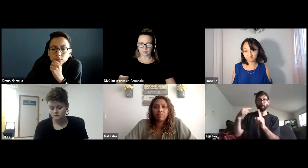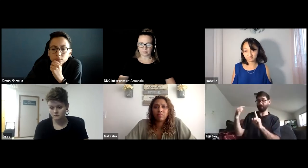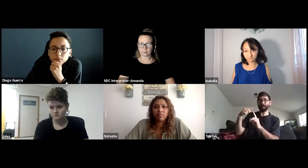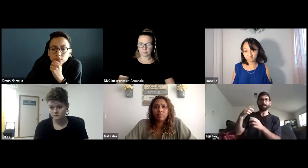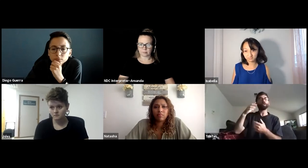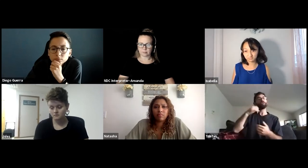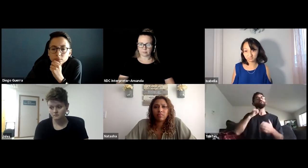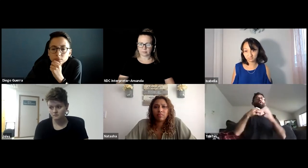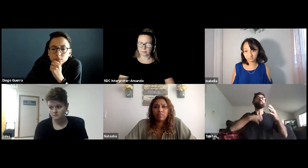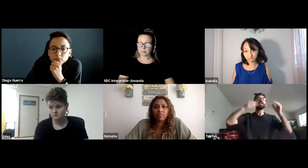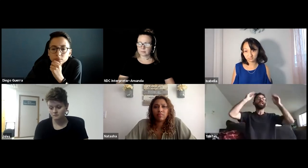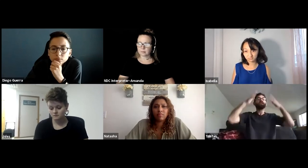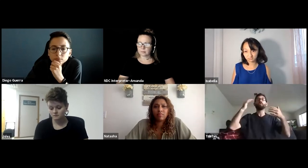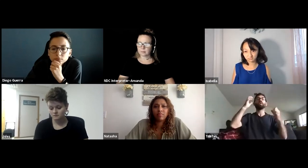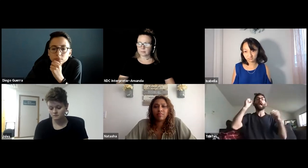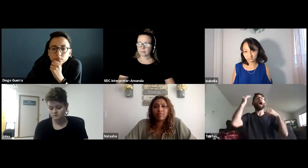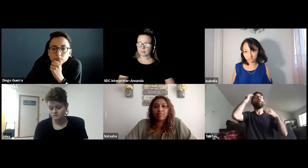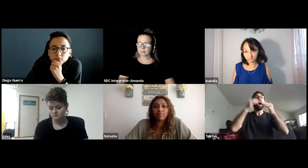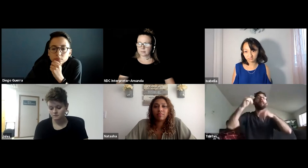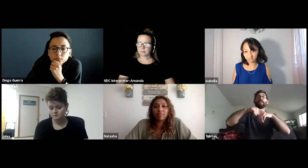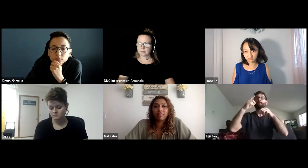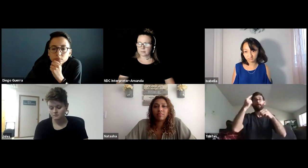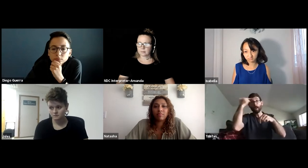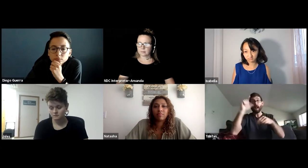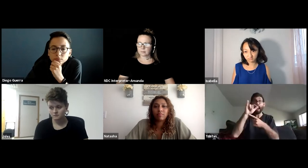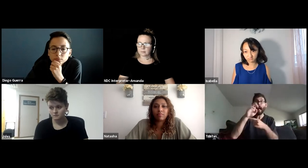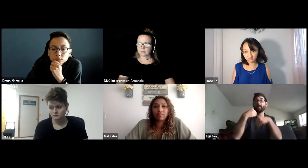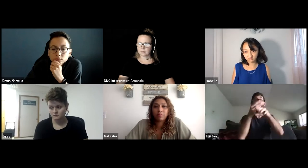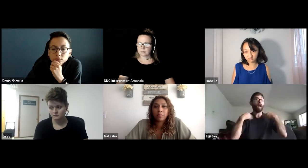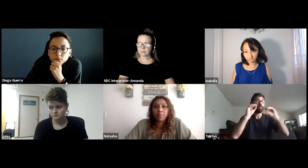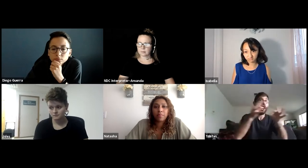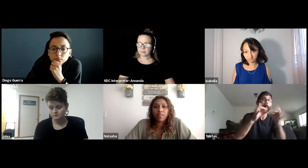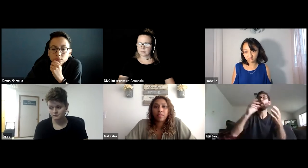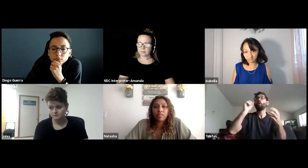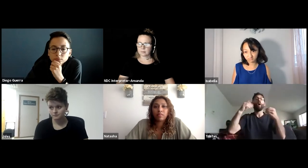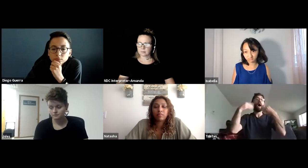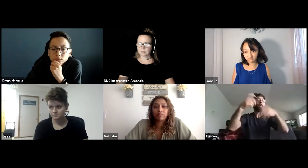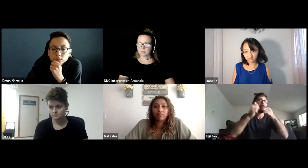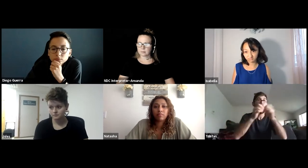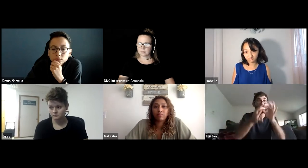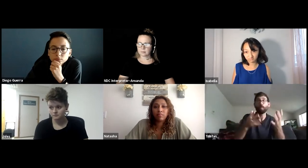that's the key, a person like me, a Deaf student, I wish professors would understand